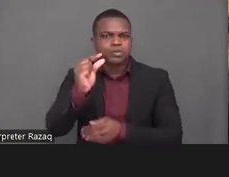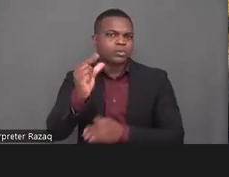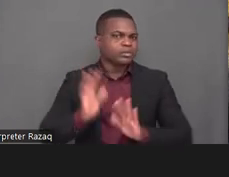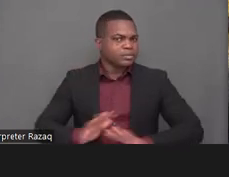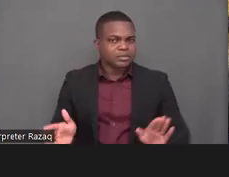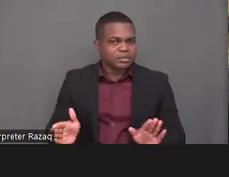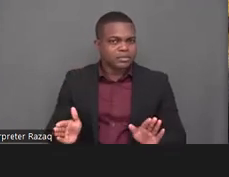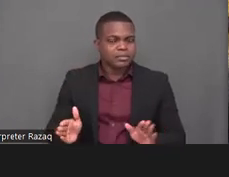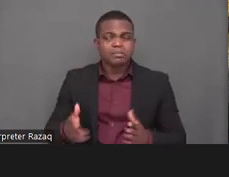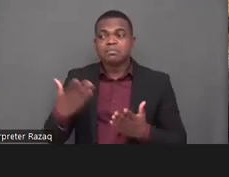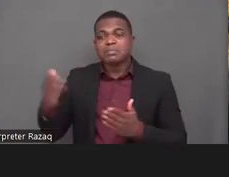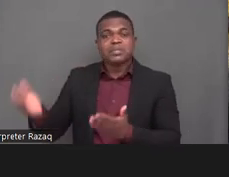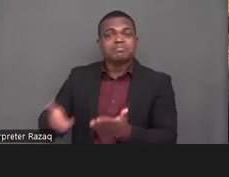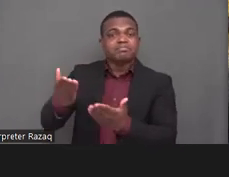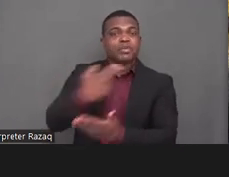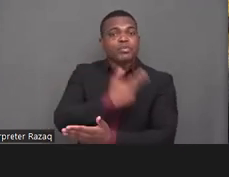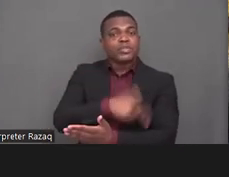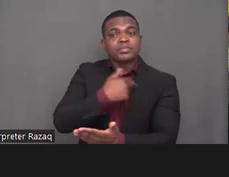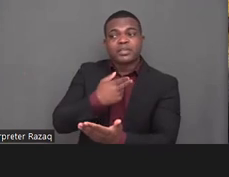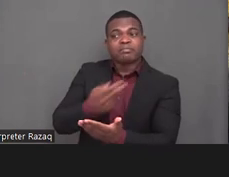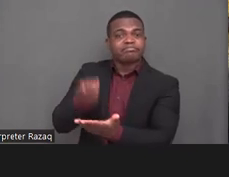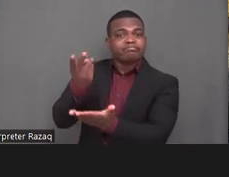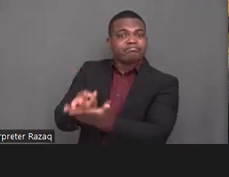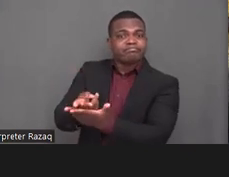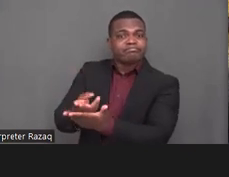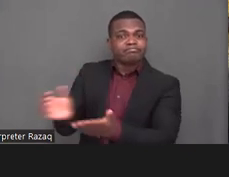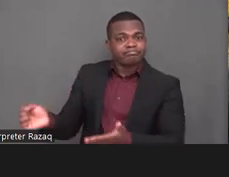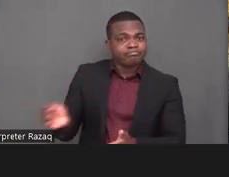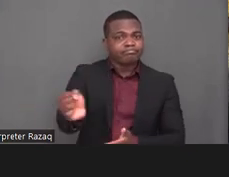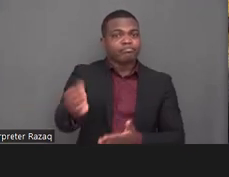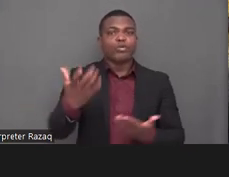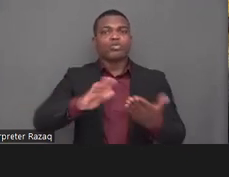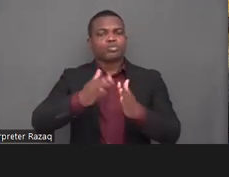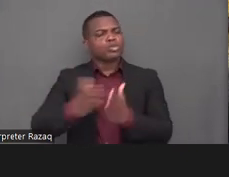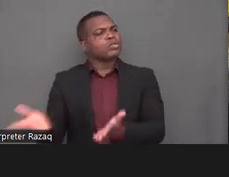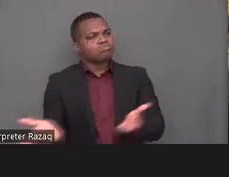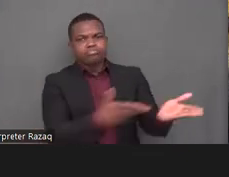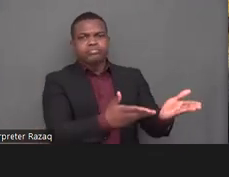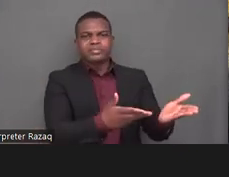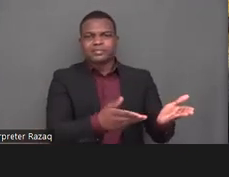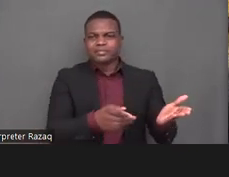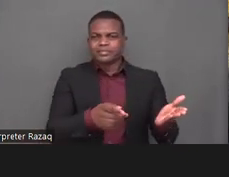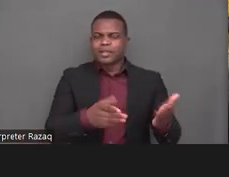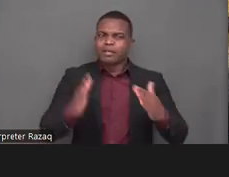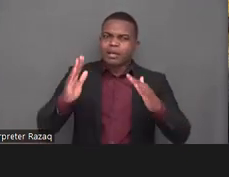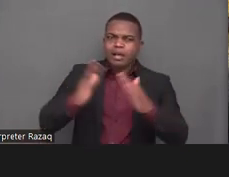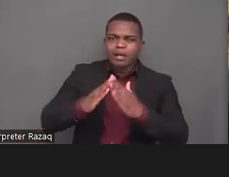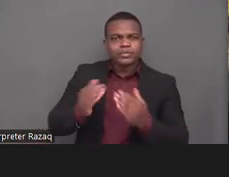we associate with simply being in one's own home these failures compounded the harm over